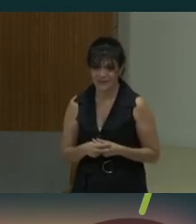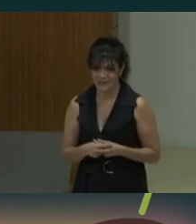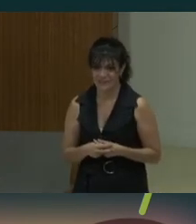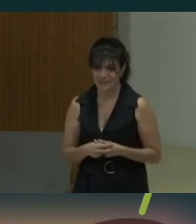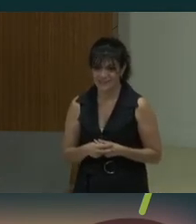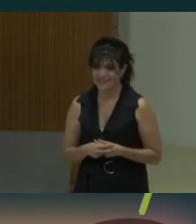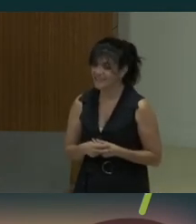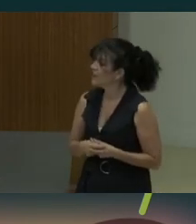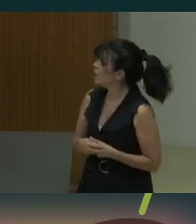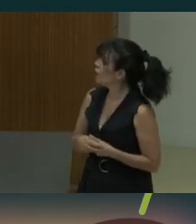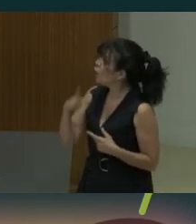reflecting on that.